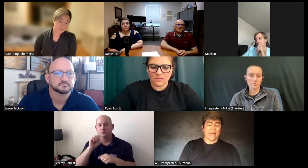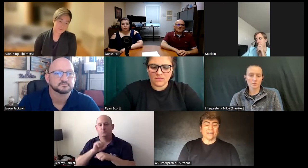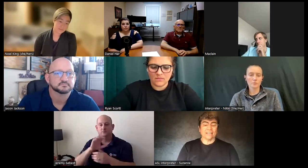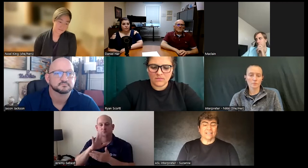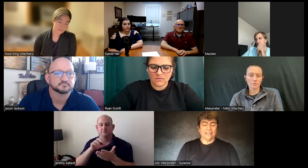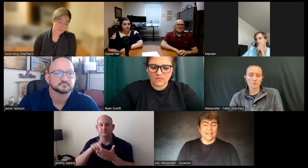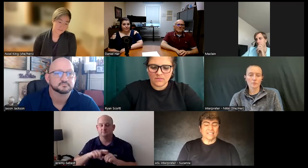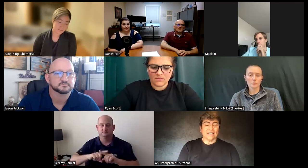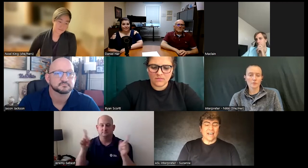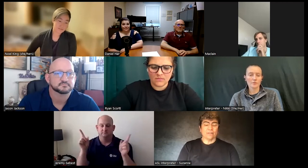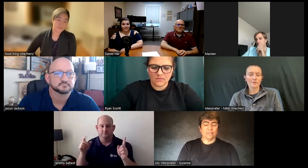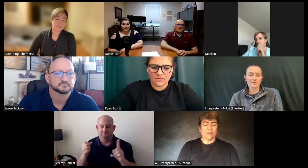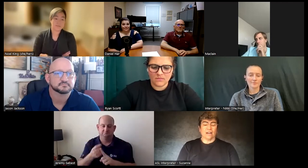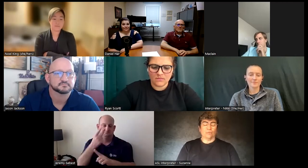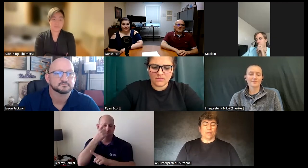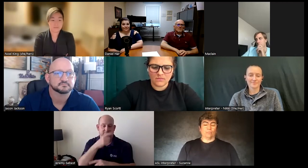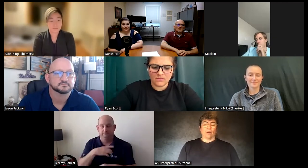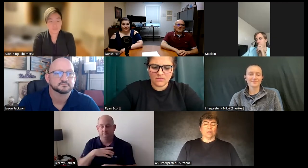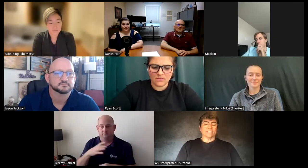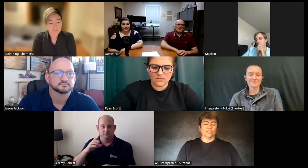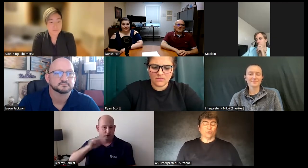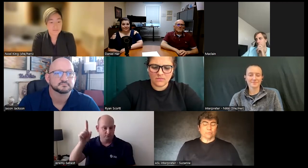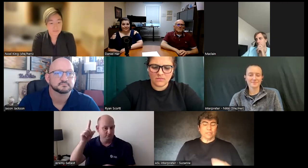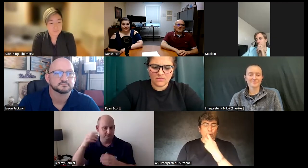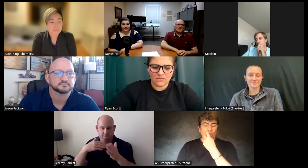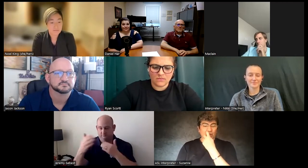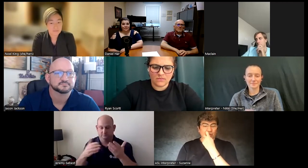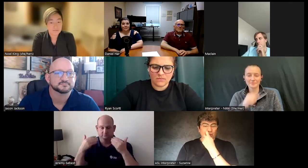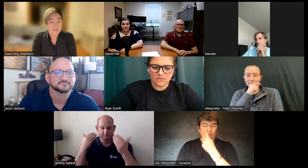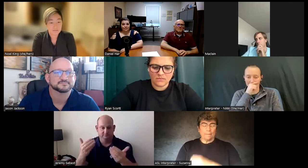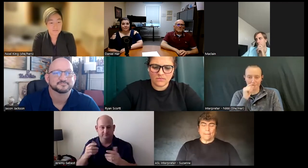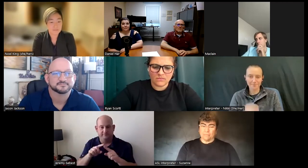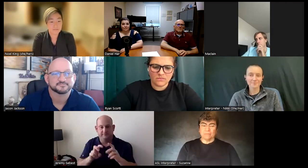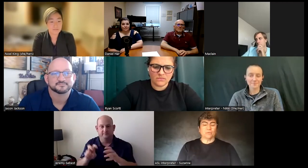my hand I said I would uh my work schedule would be totally different but